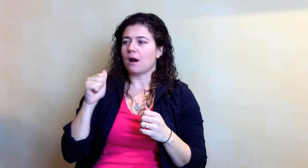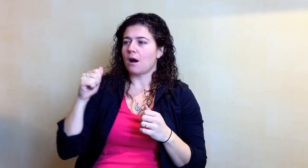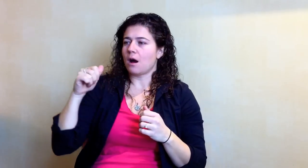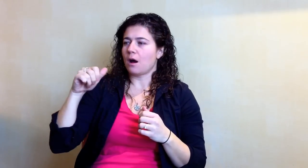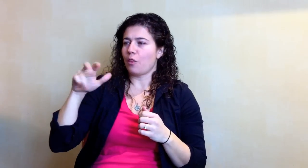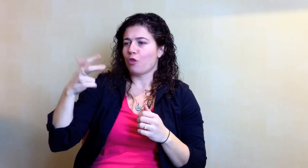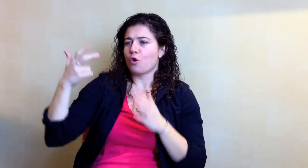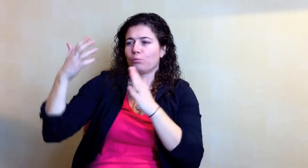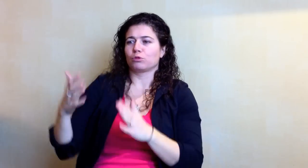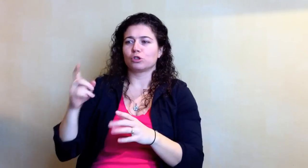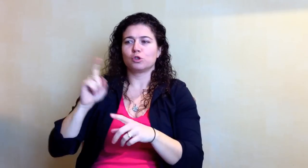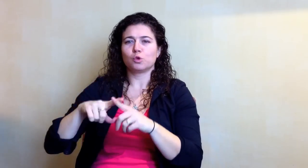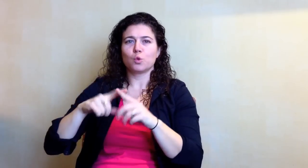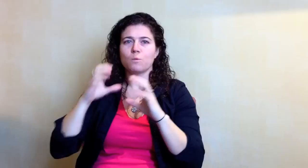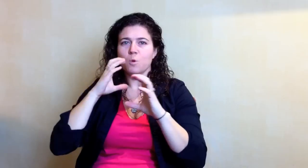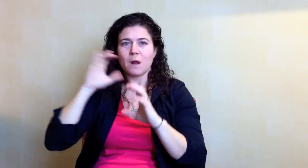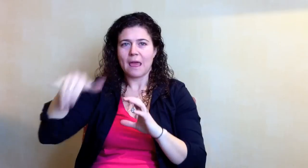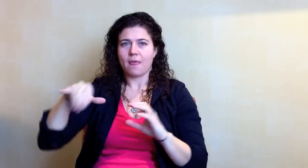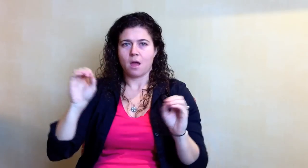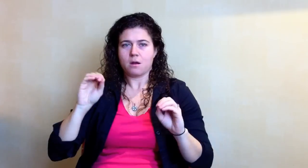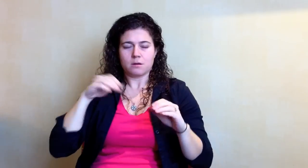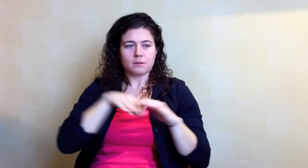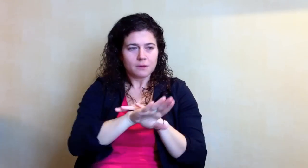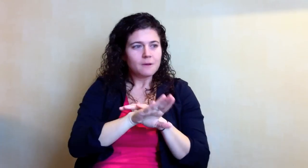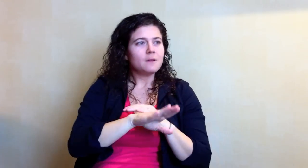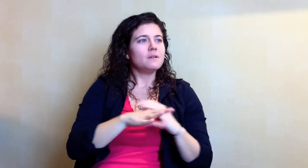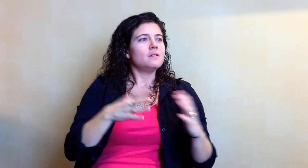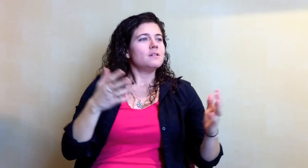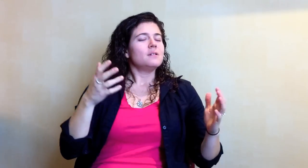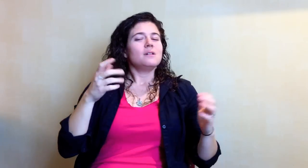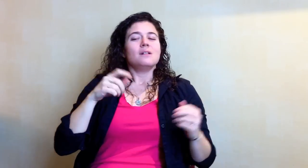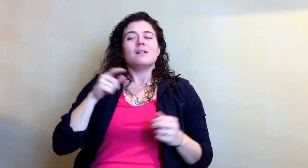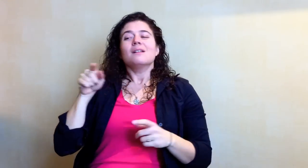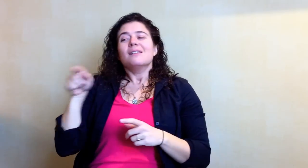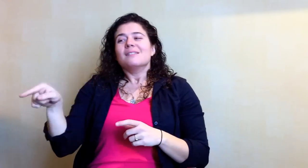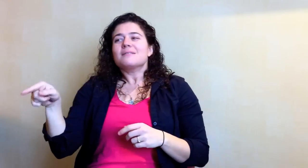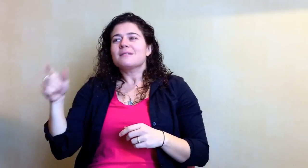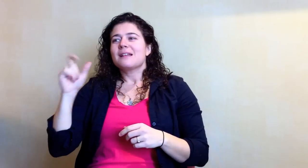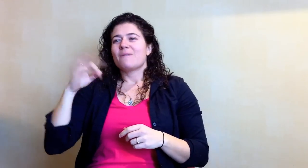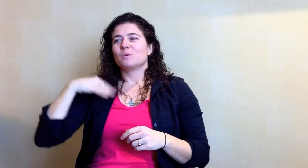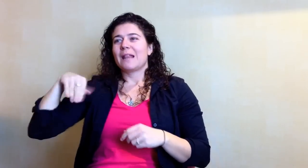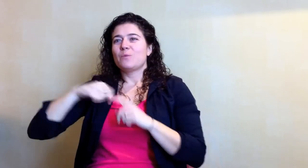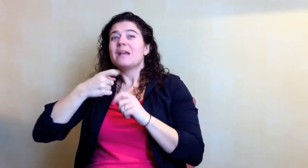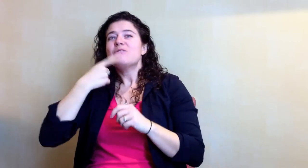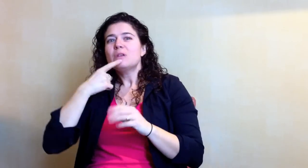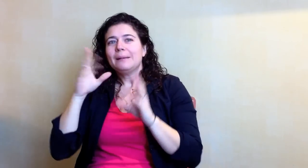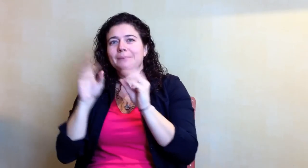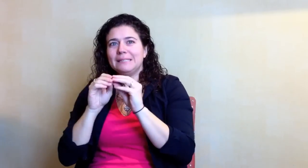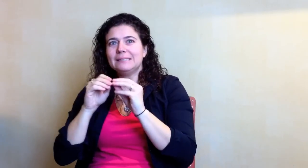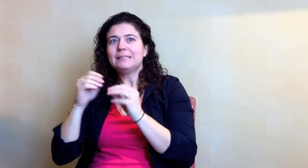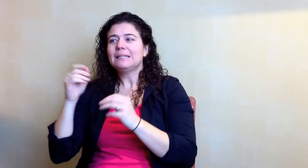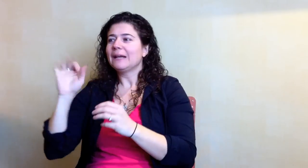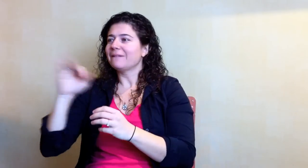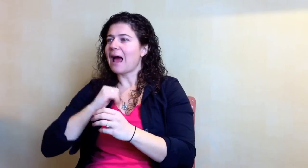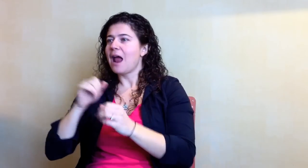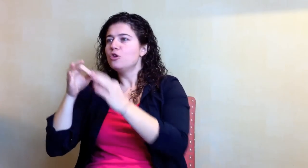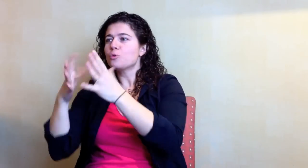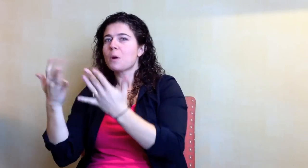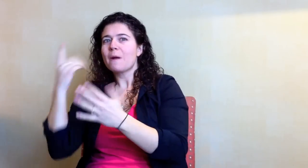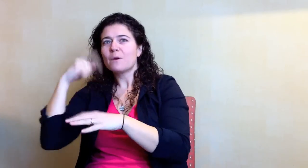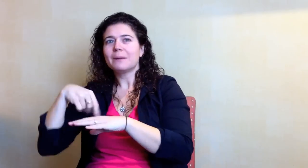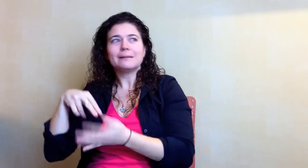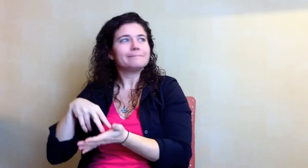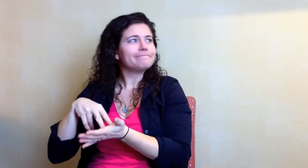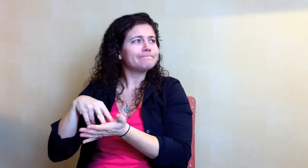Plus, we did not need a third person to communicate that. Entering a hearing meeting and there is an interpreter waiting for me